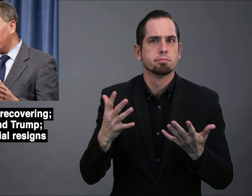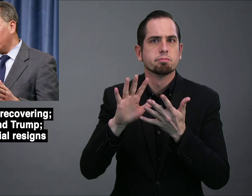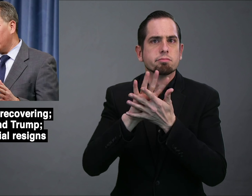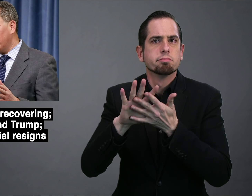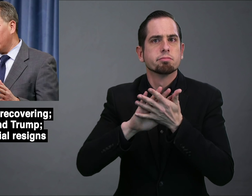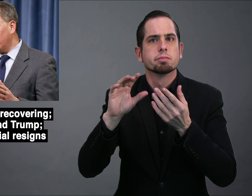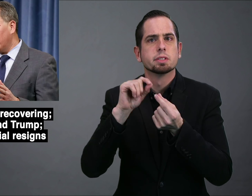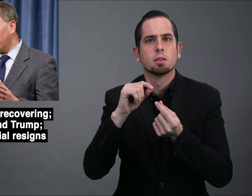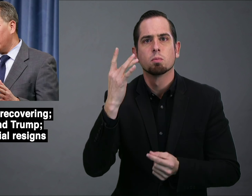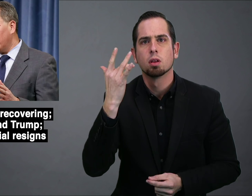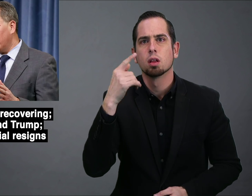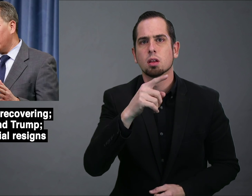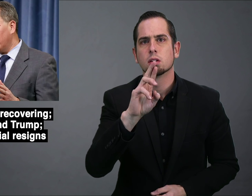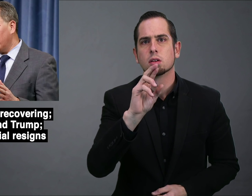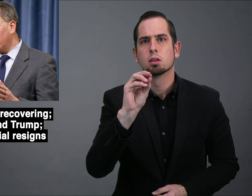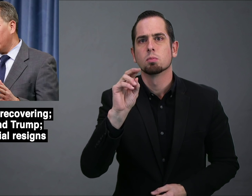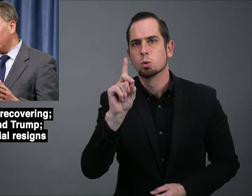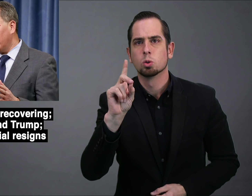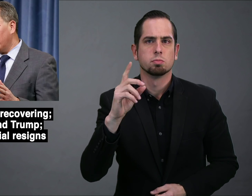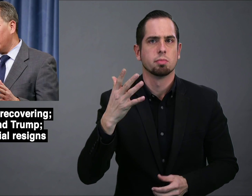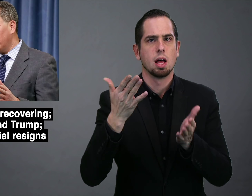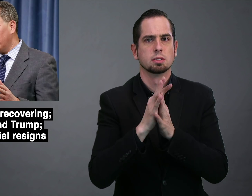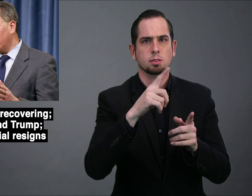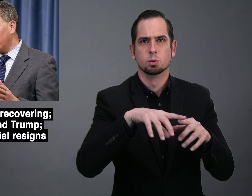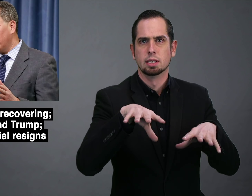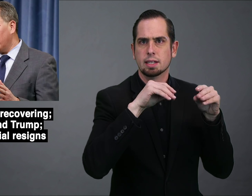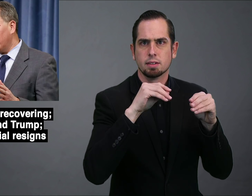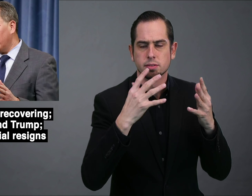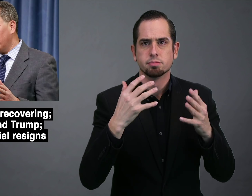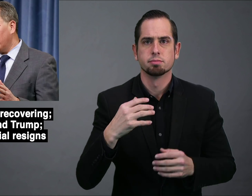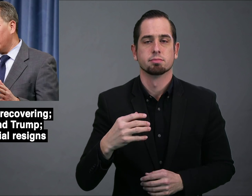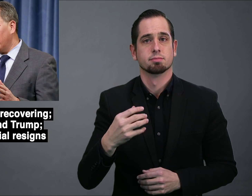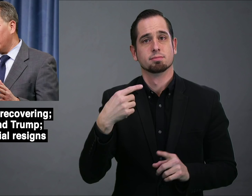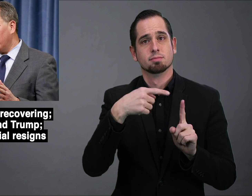But it is not clear why Rood was asked to leave.